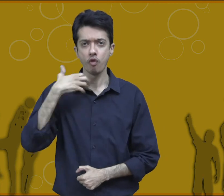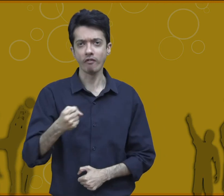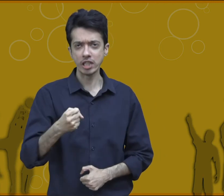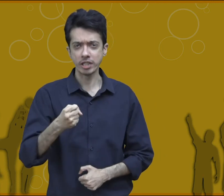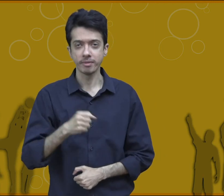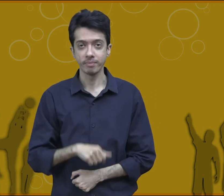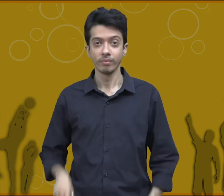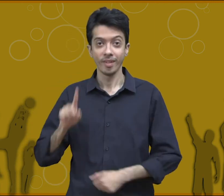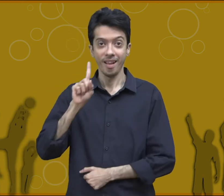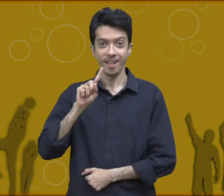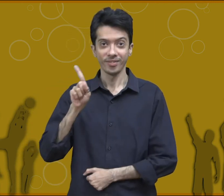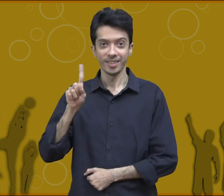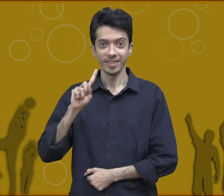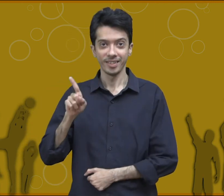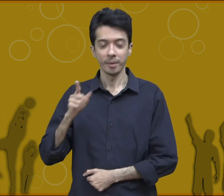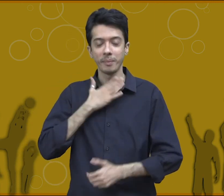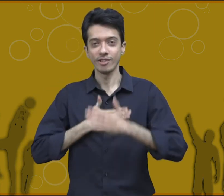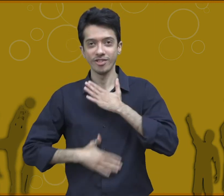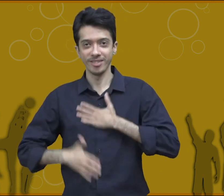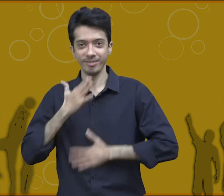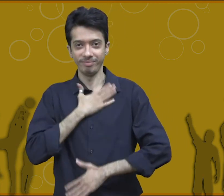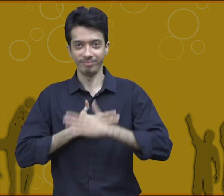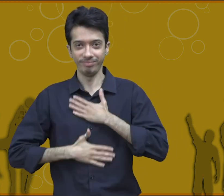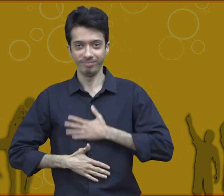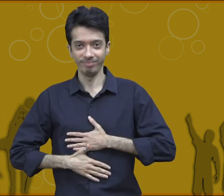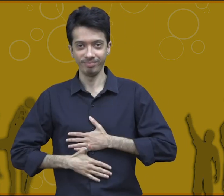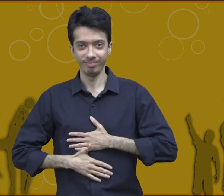self-confidence and eleventh is patience